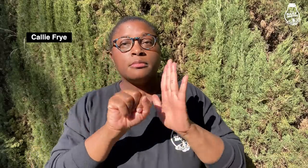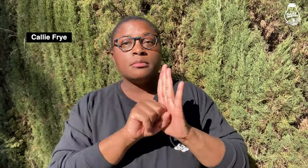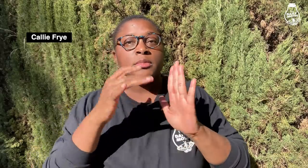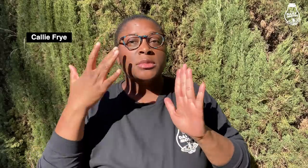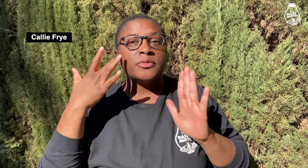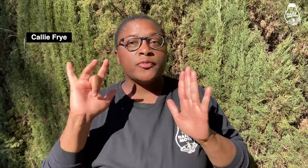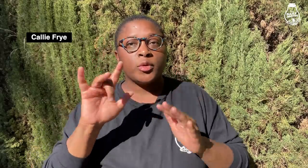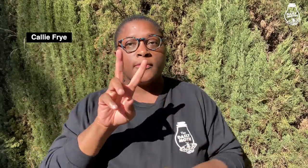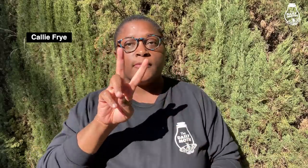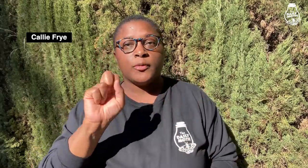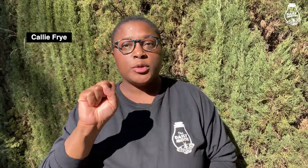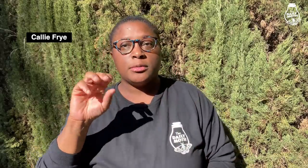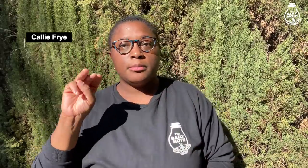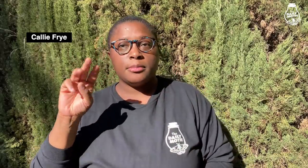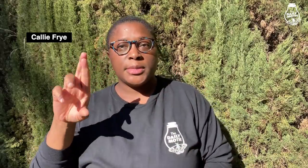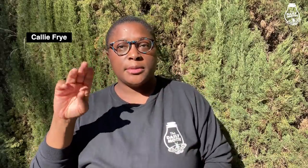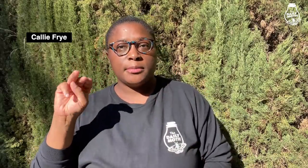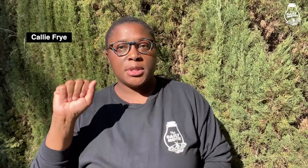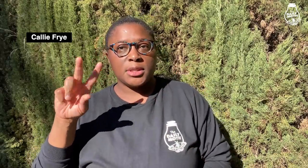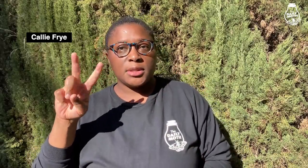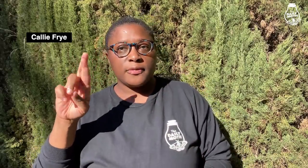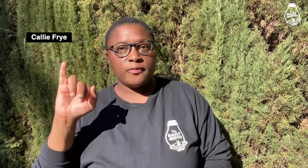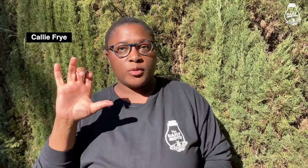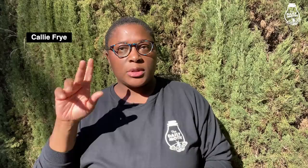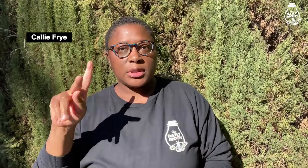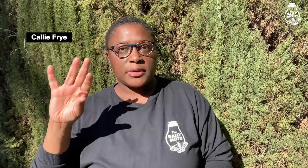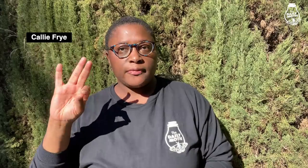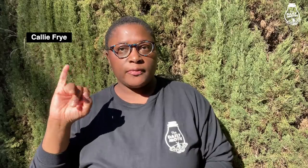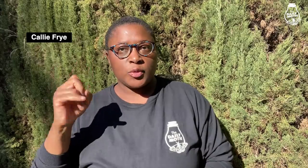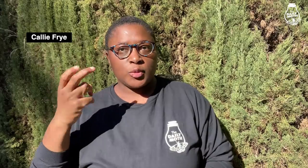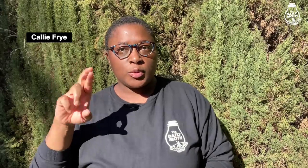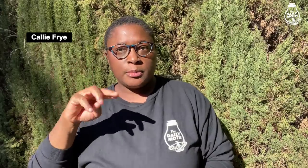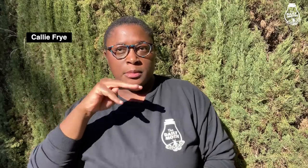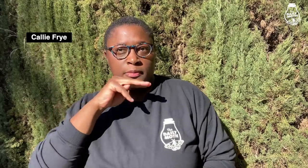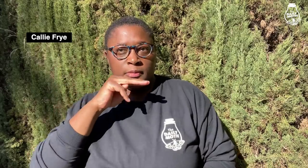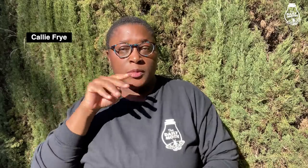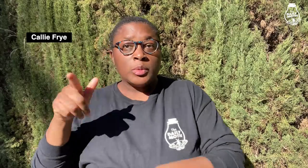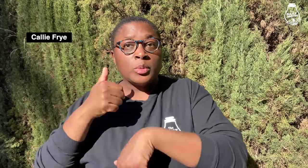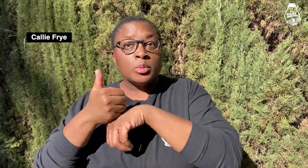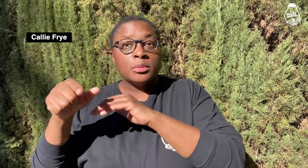State of California vs Mr. Mavrick Fisher.